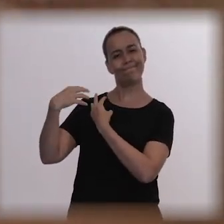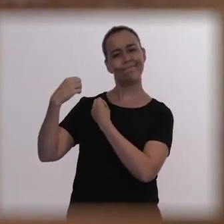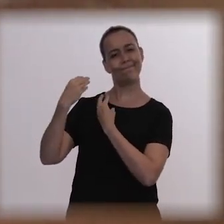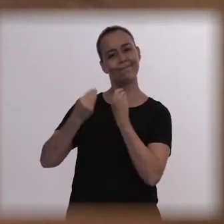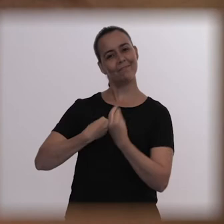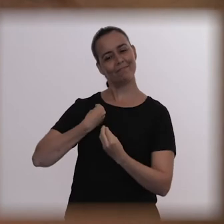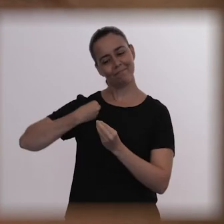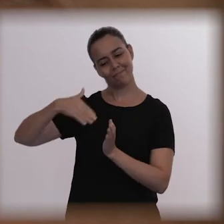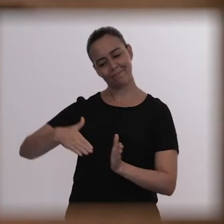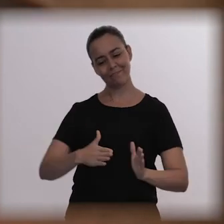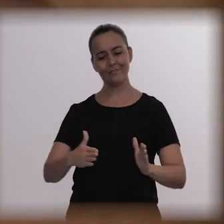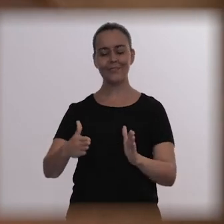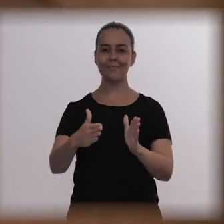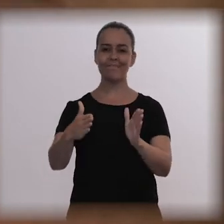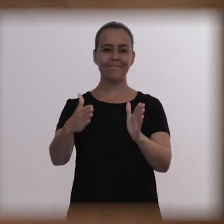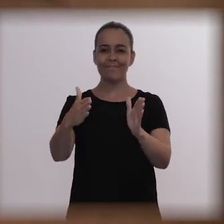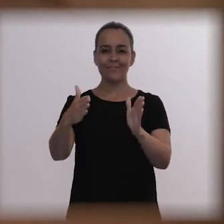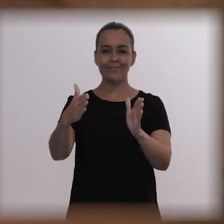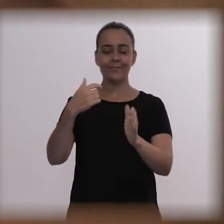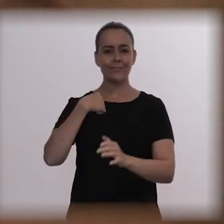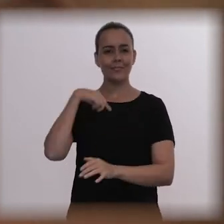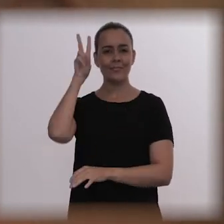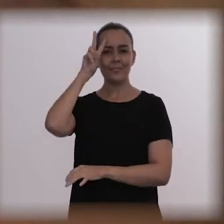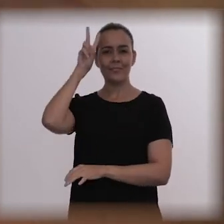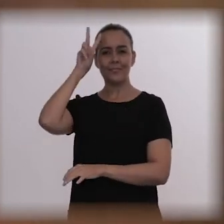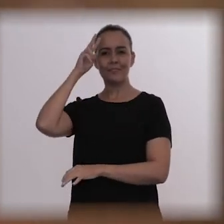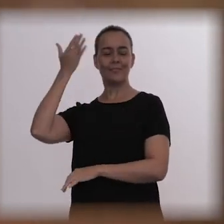So, this feeling, in this childhood memory